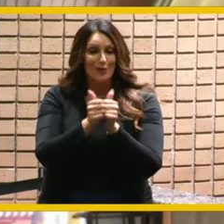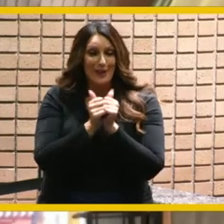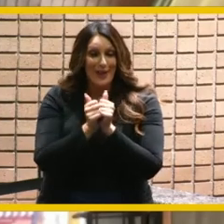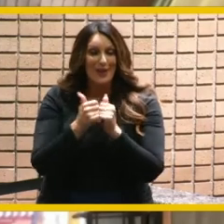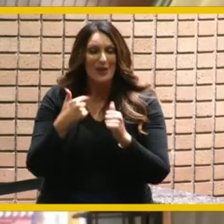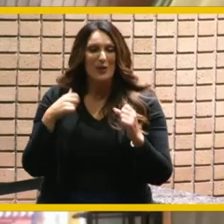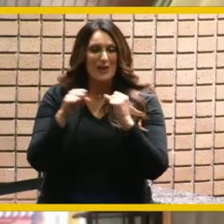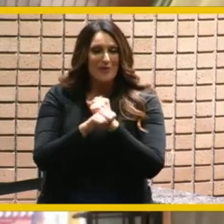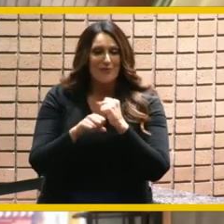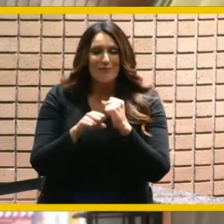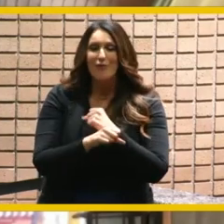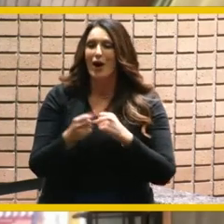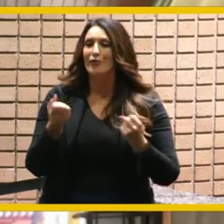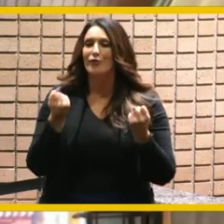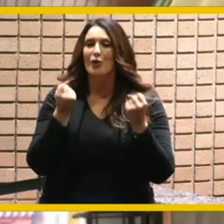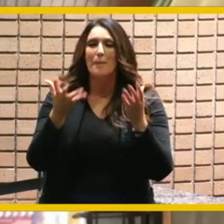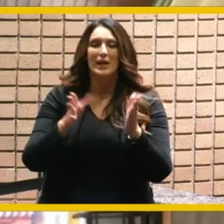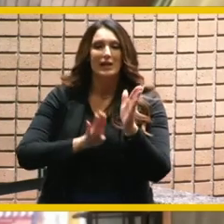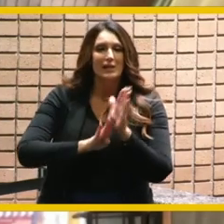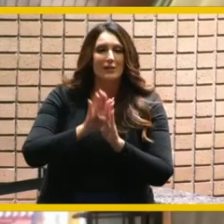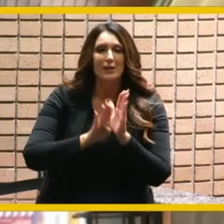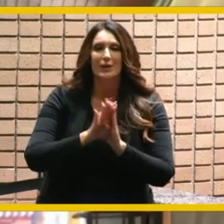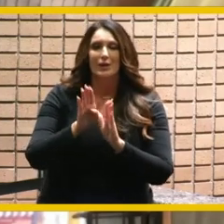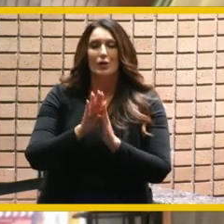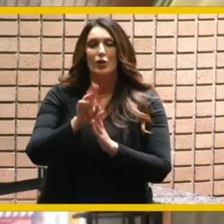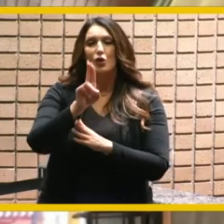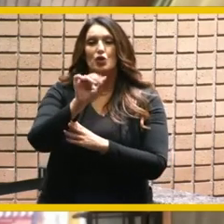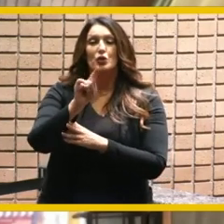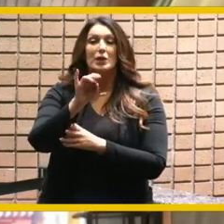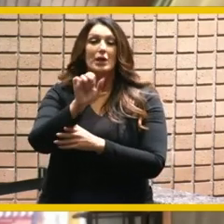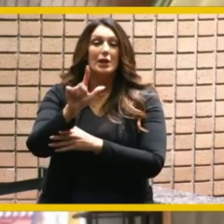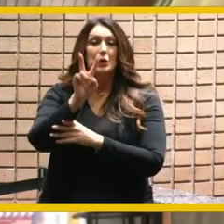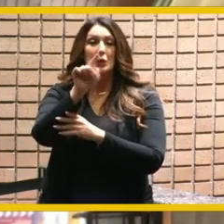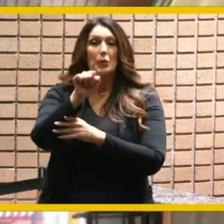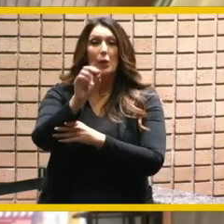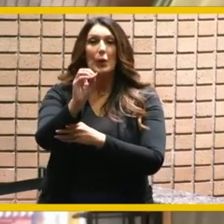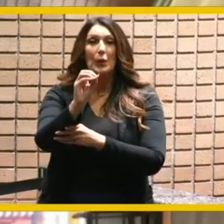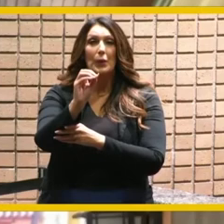development of our utility called utility 2.0 that's going to take us into the next century